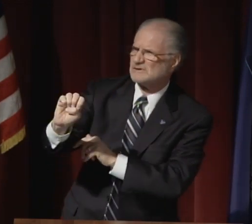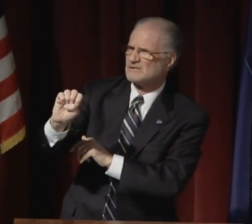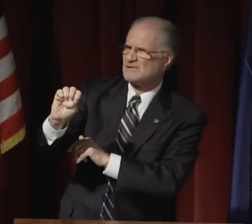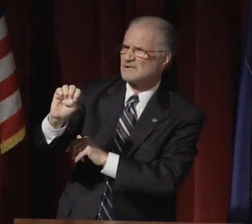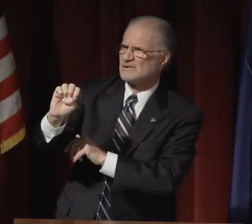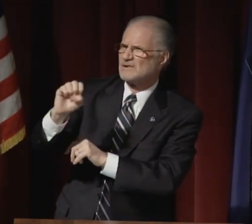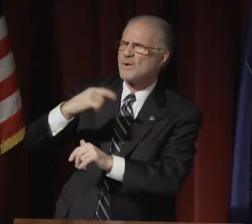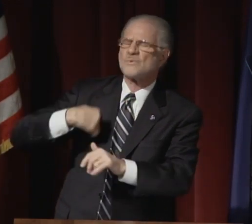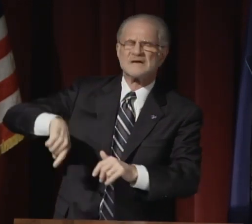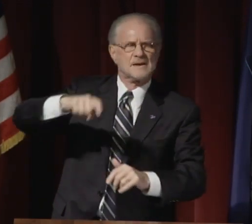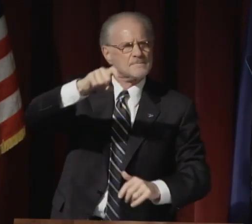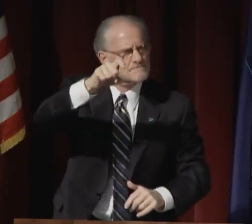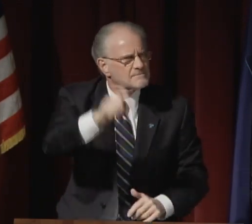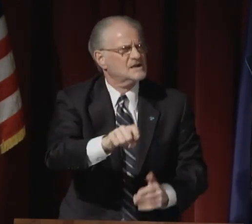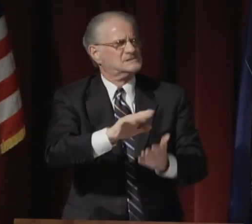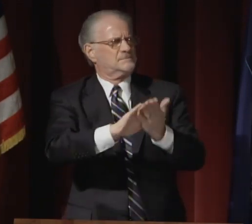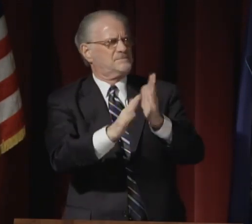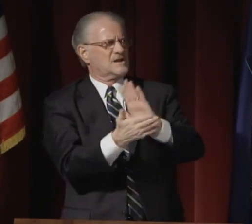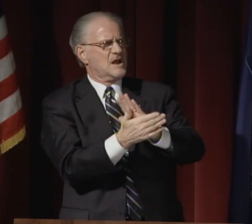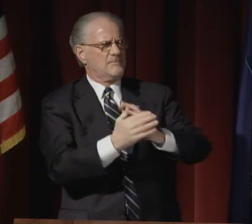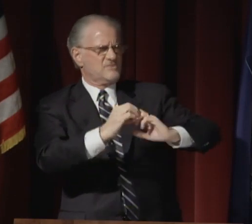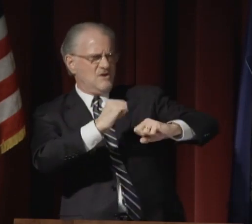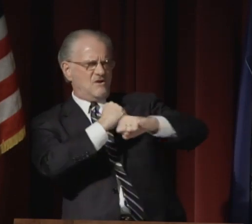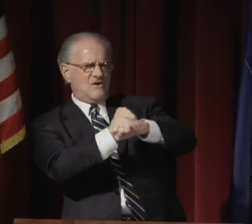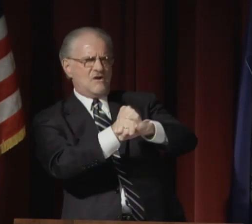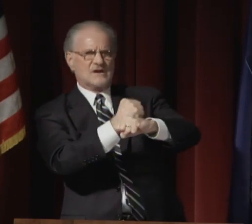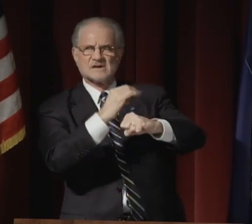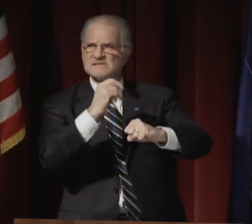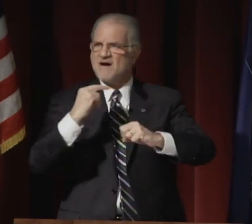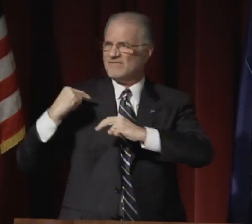Our past is so fragile.